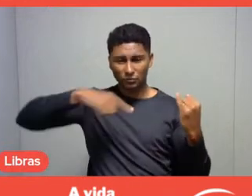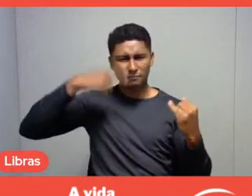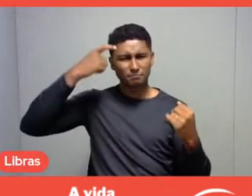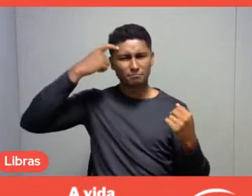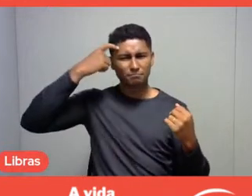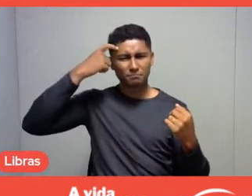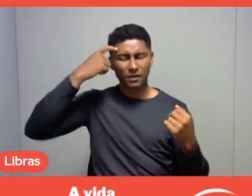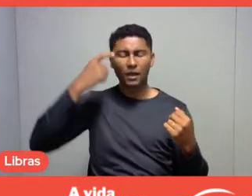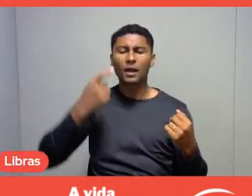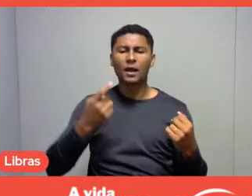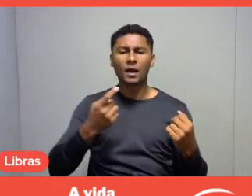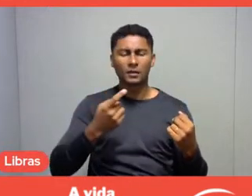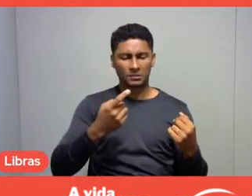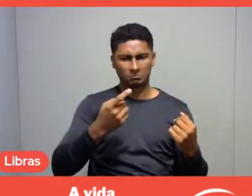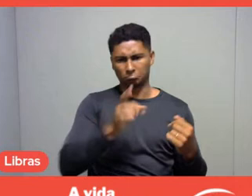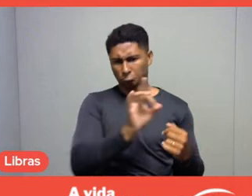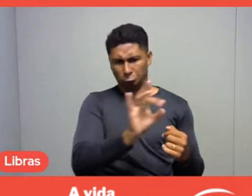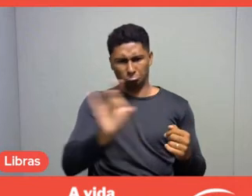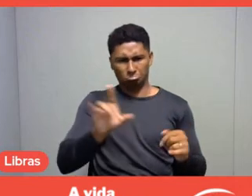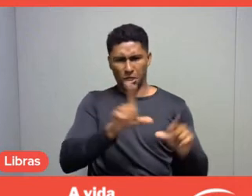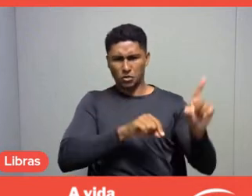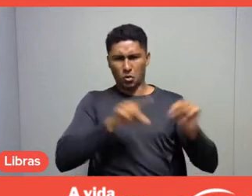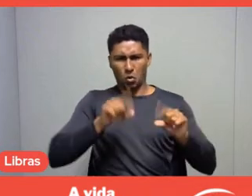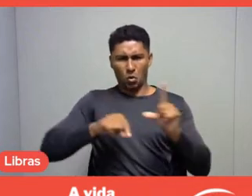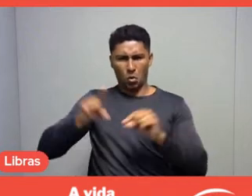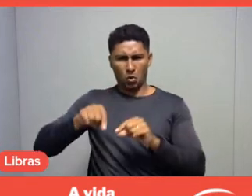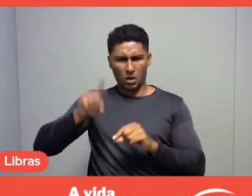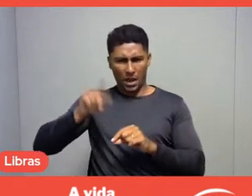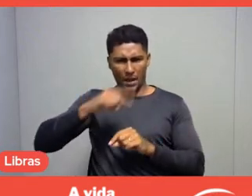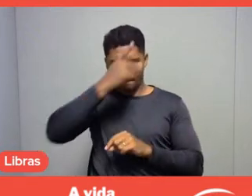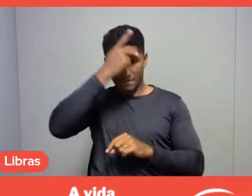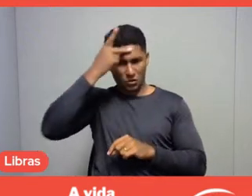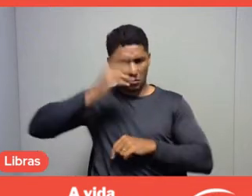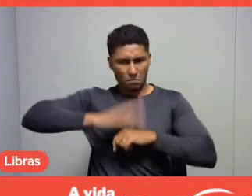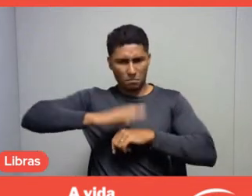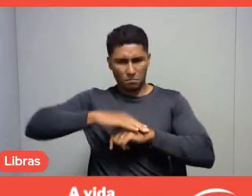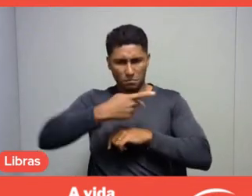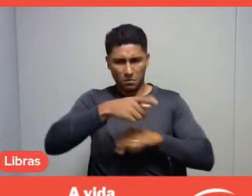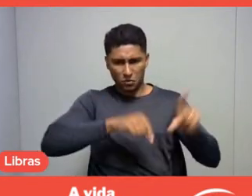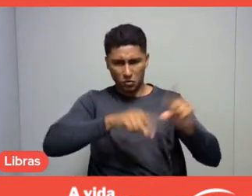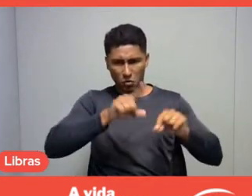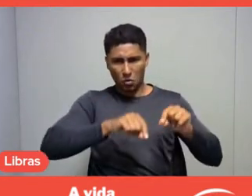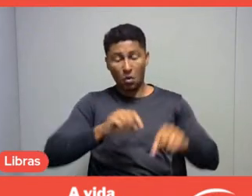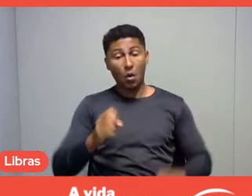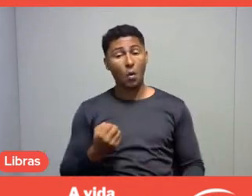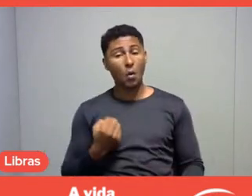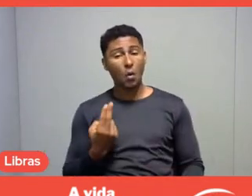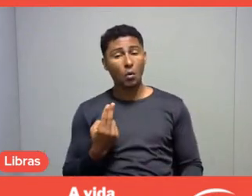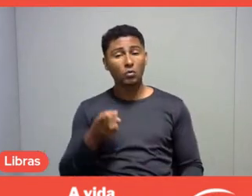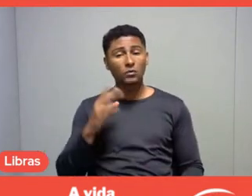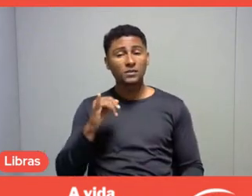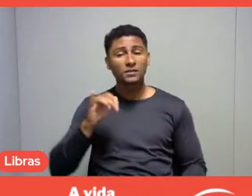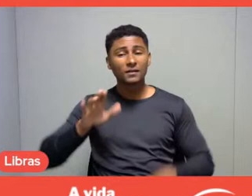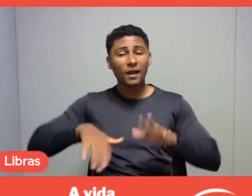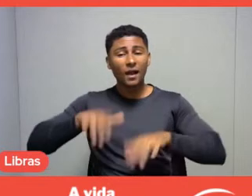whether they really come from people or if they are often conditioned by the fostering generated by the market itself.